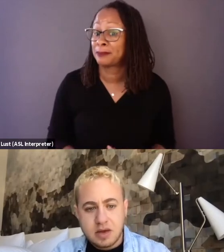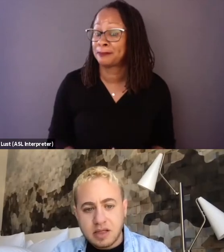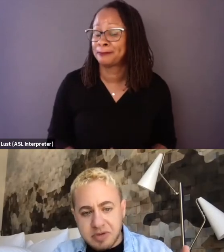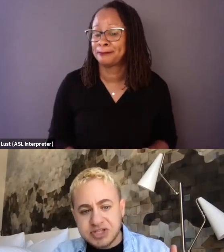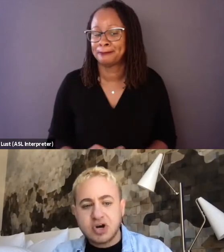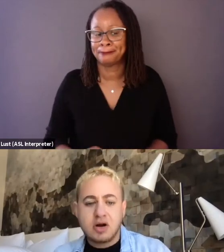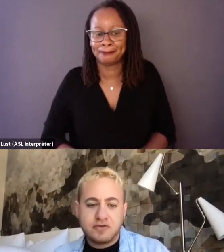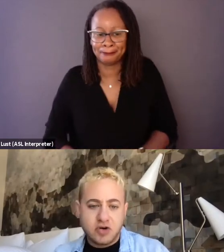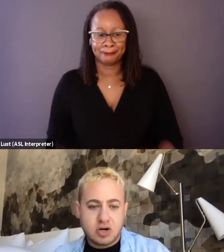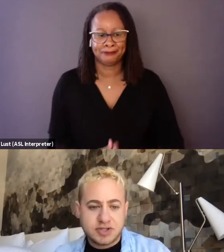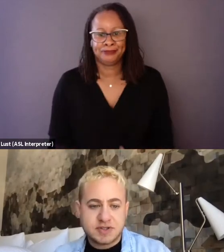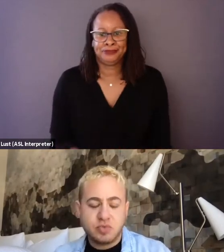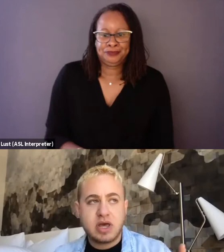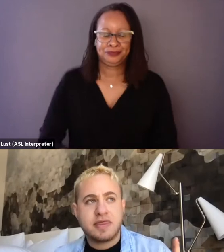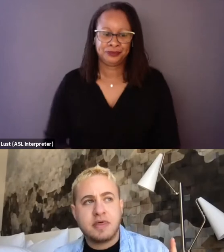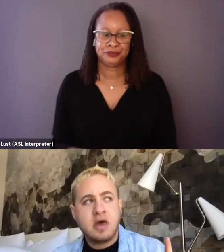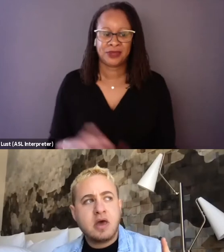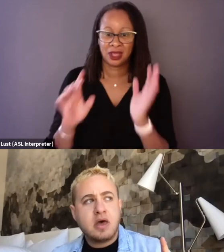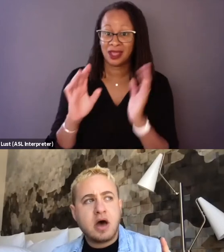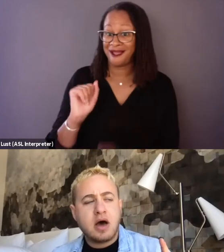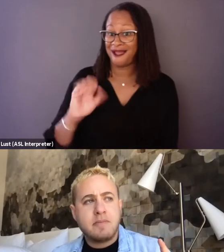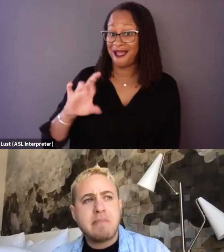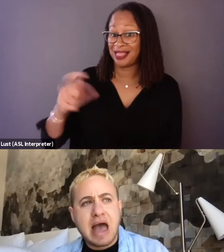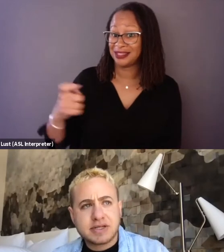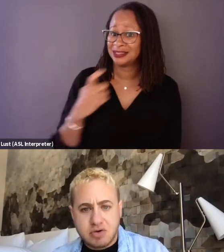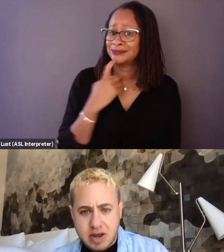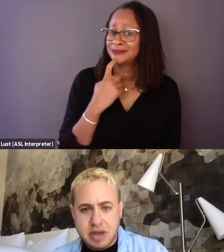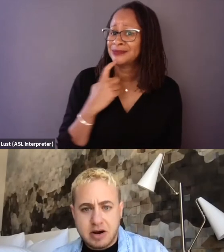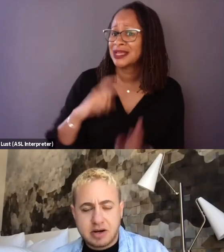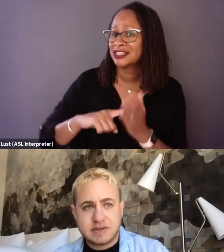Lemme start first with Mack's grandparents,